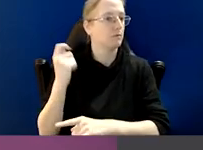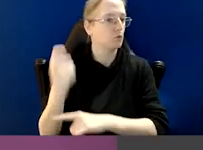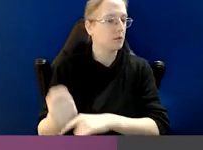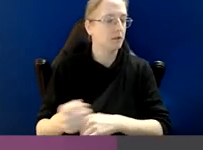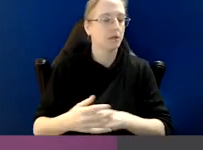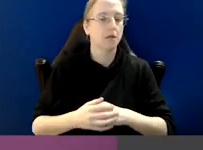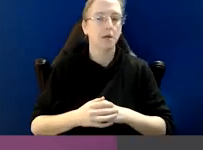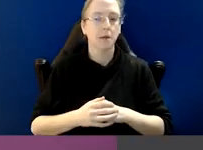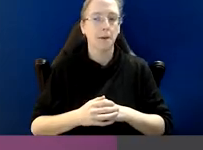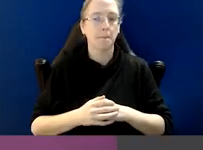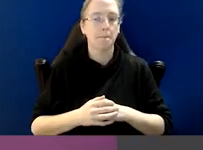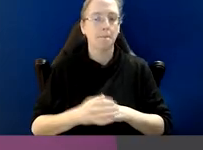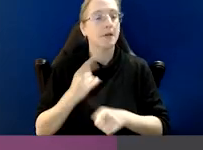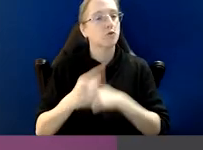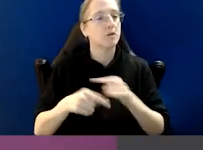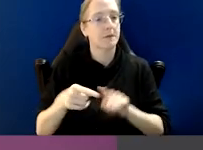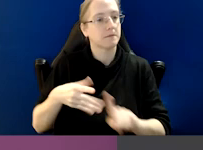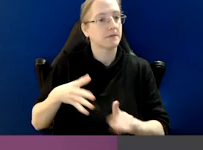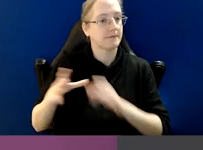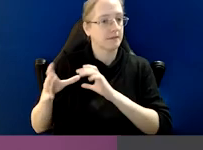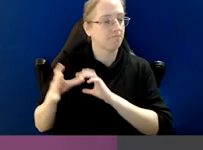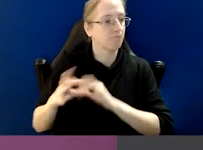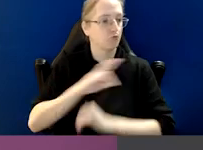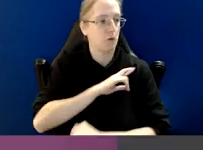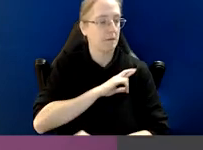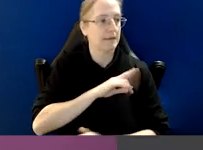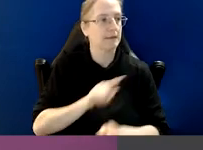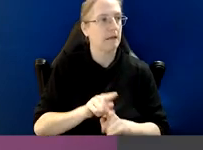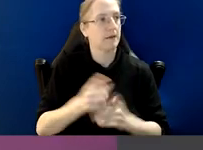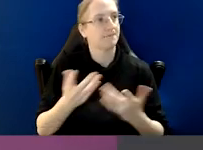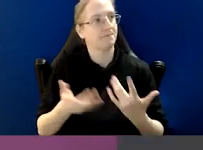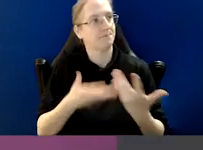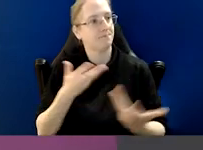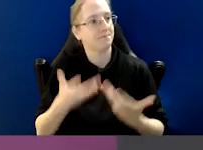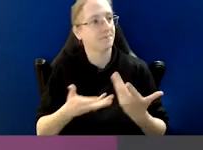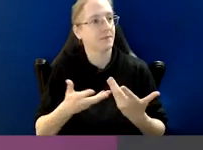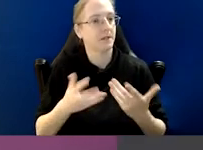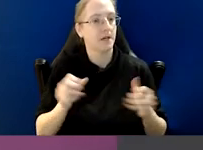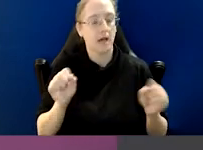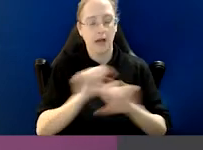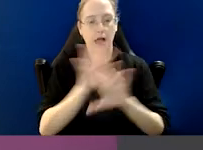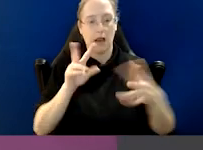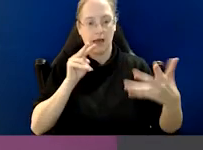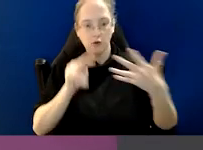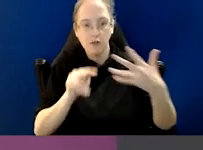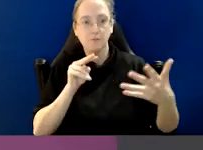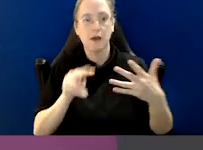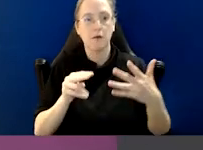It descends into specific obligations around things like transparent